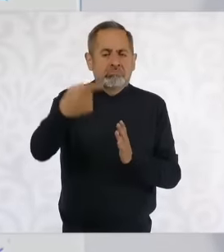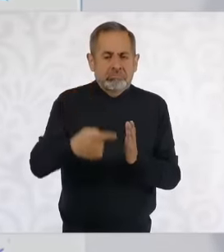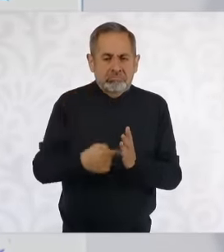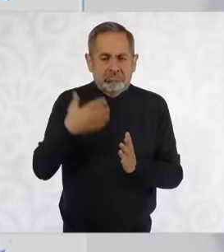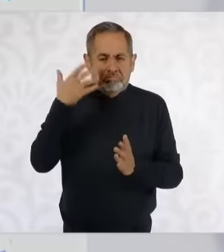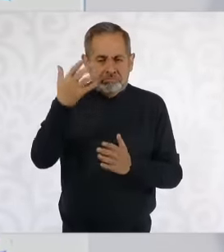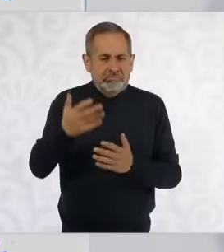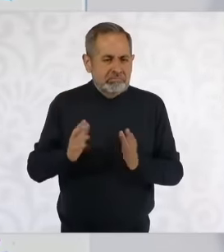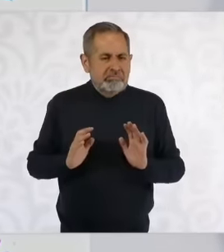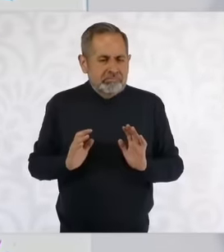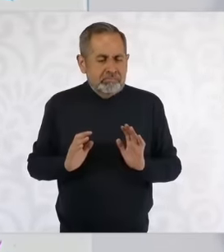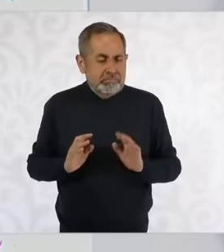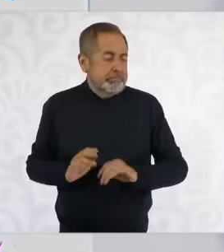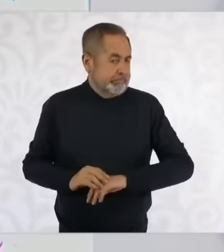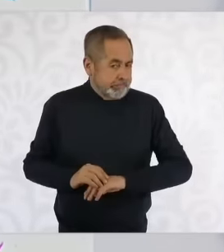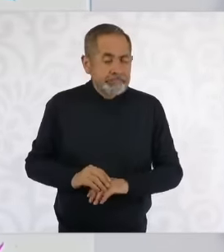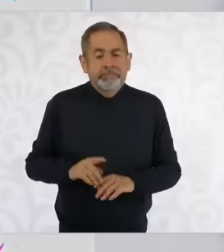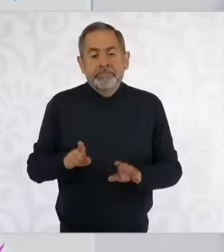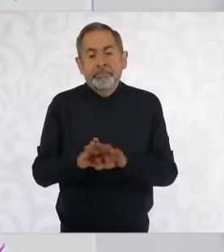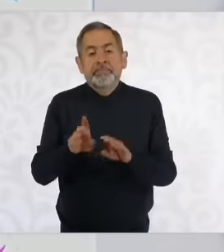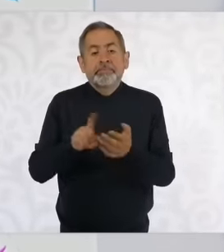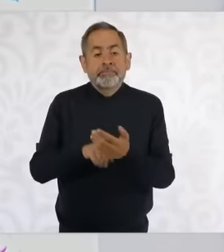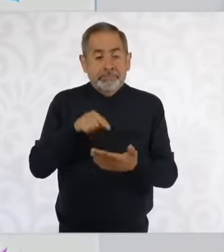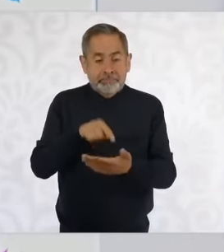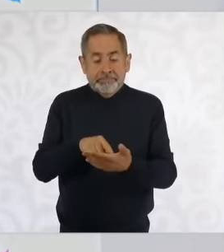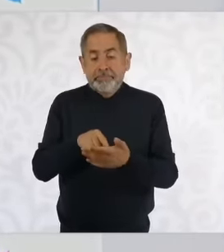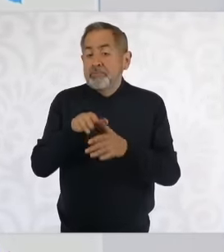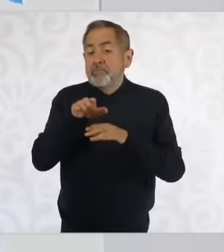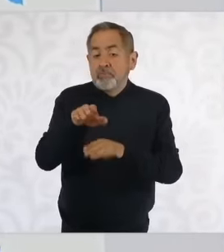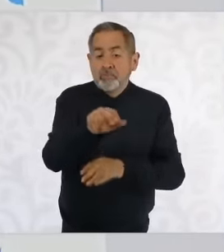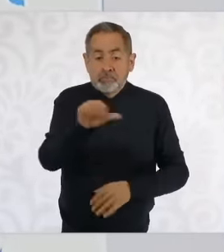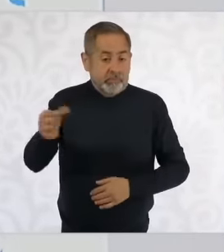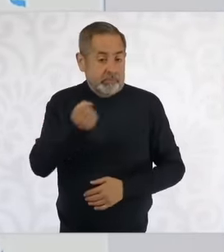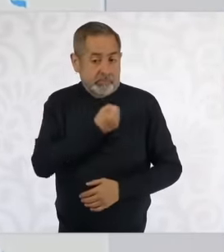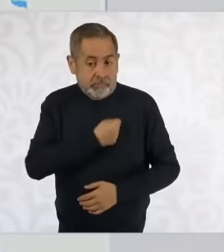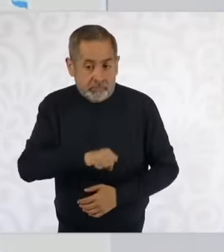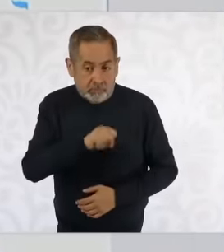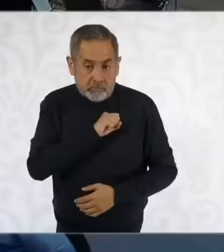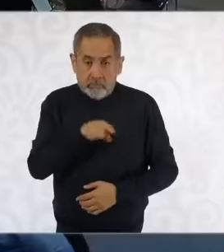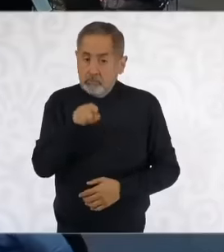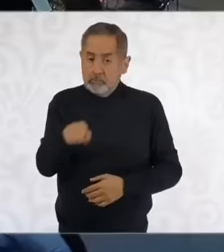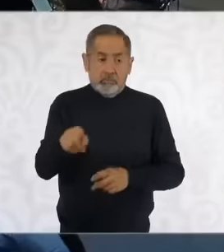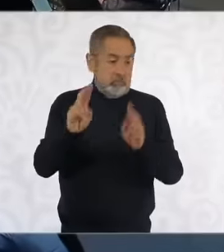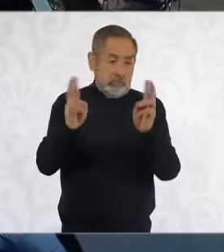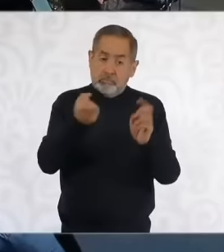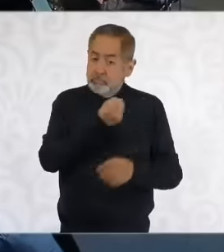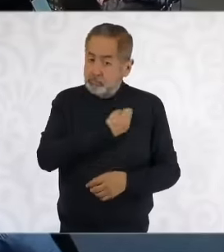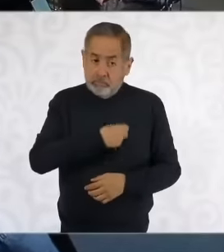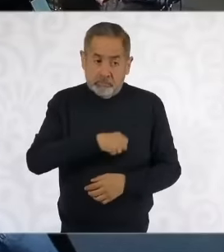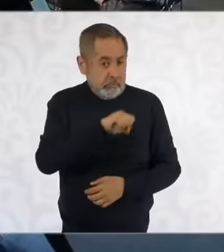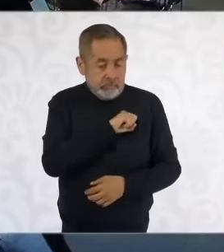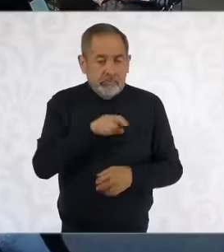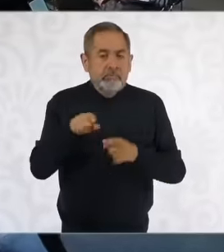, so particularly in health cases because this is a health issue. of the